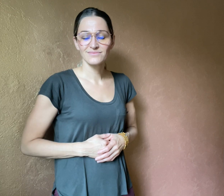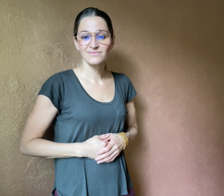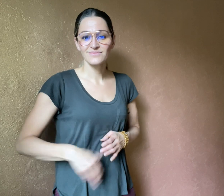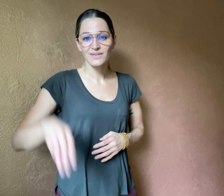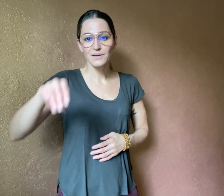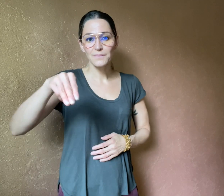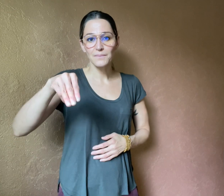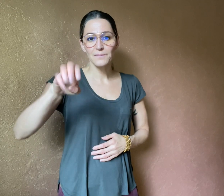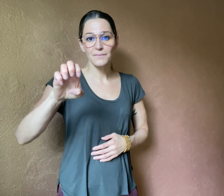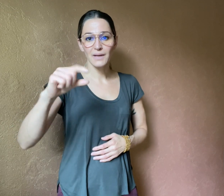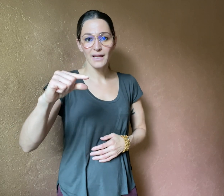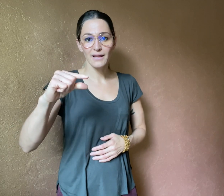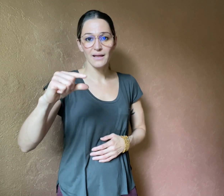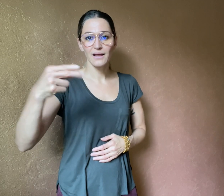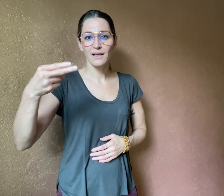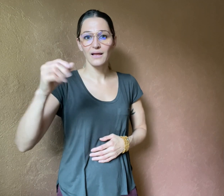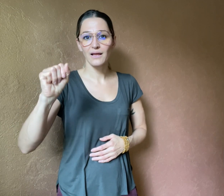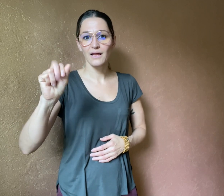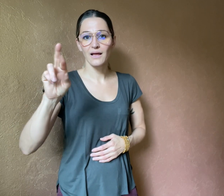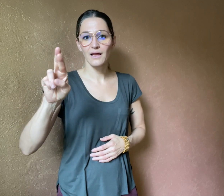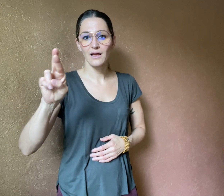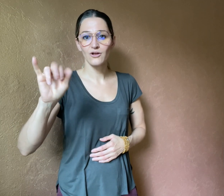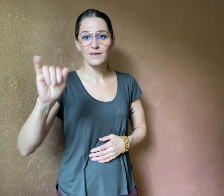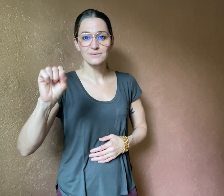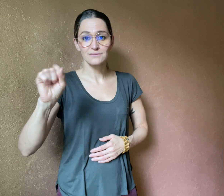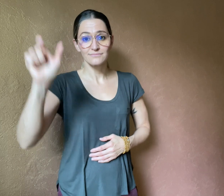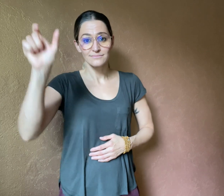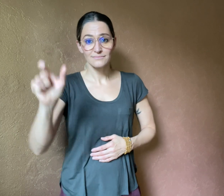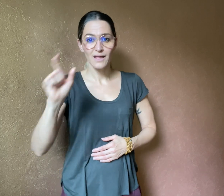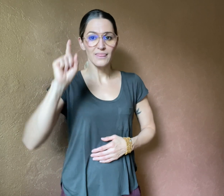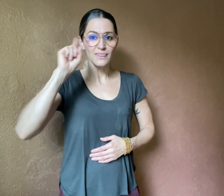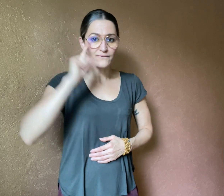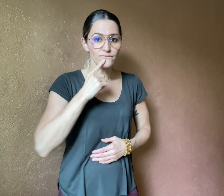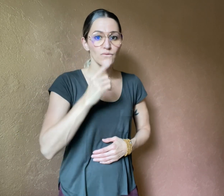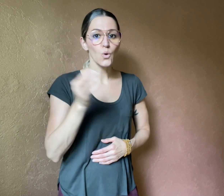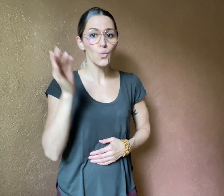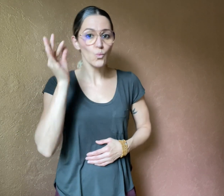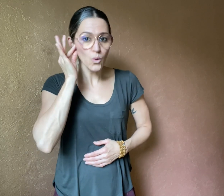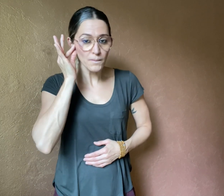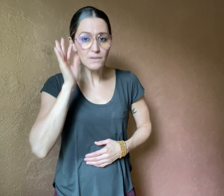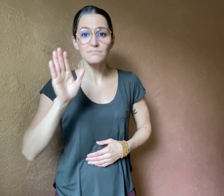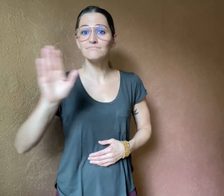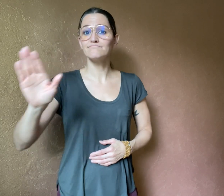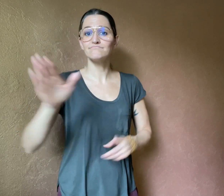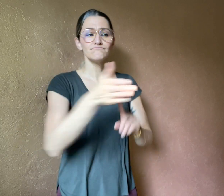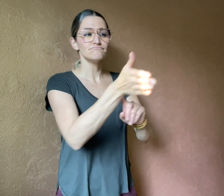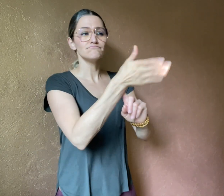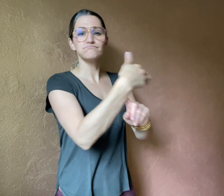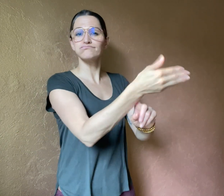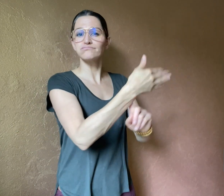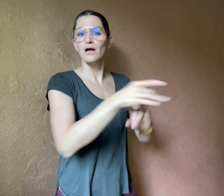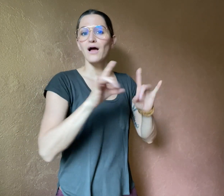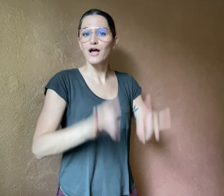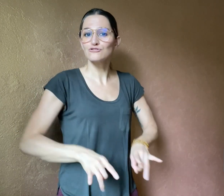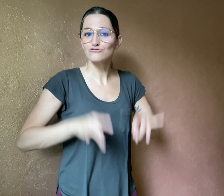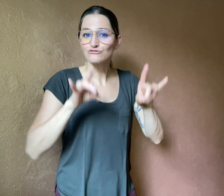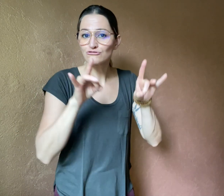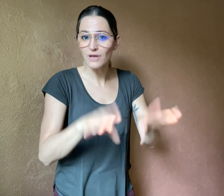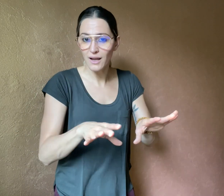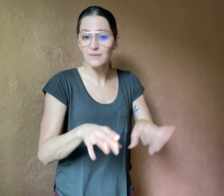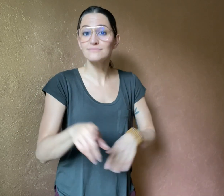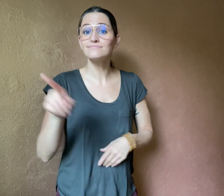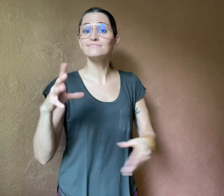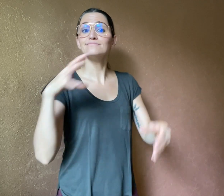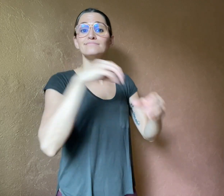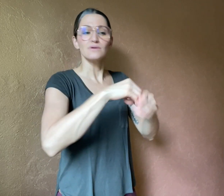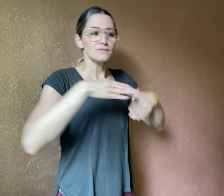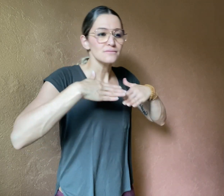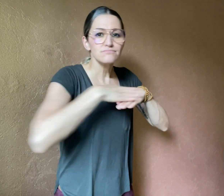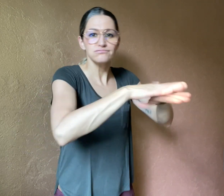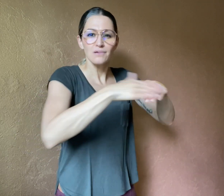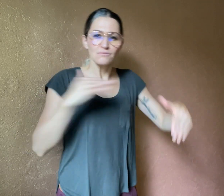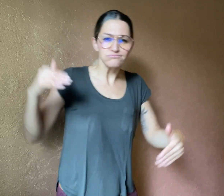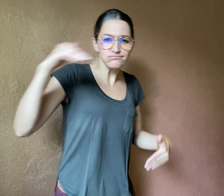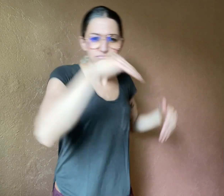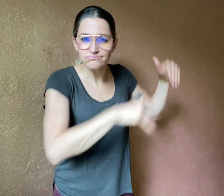Meg Harris, a Deaf woman, is an Australian swimmer,